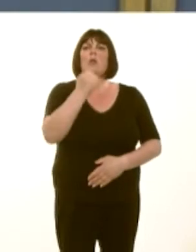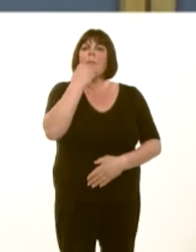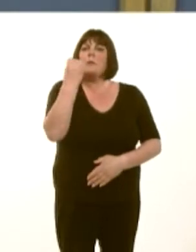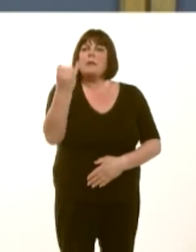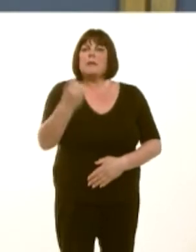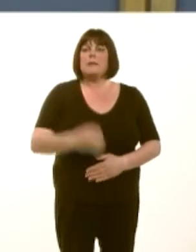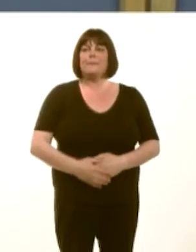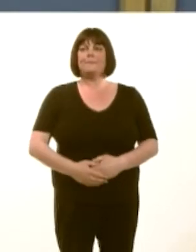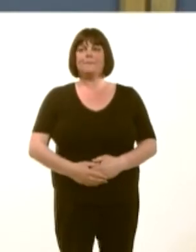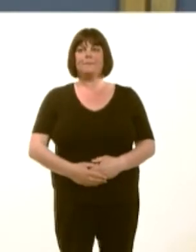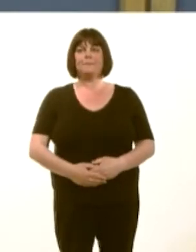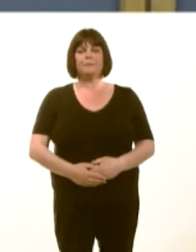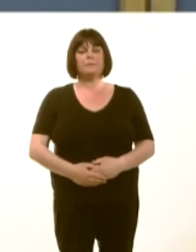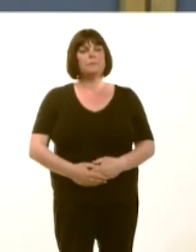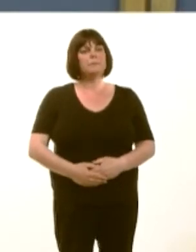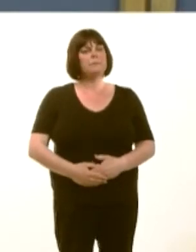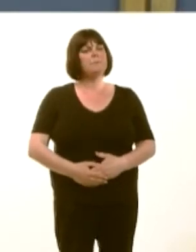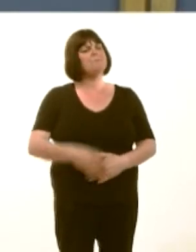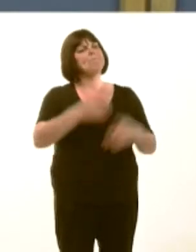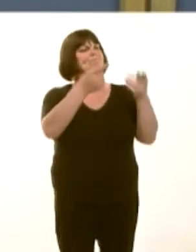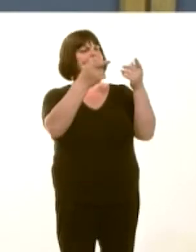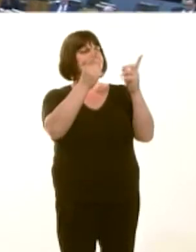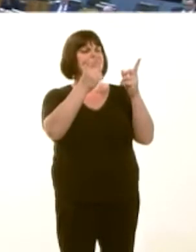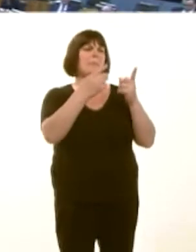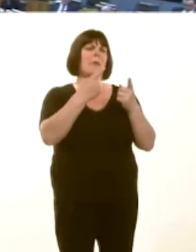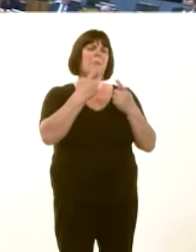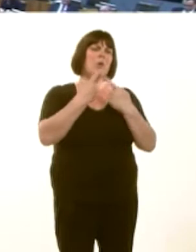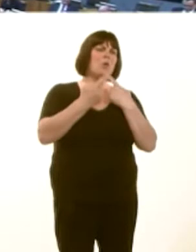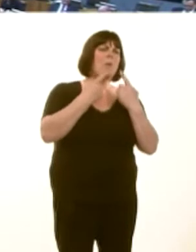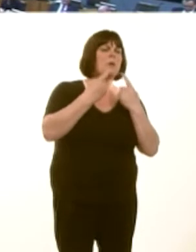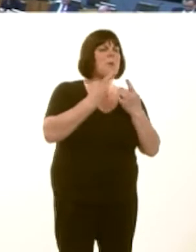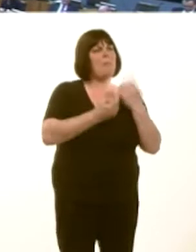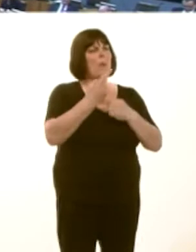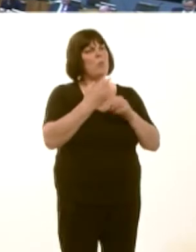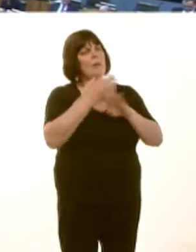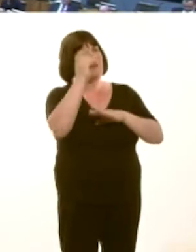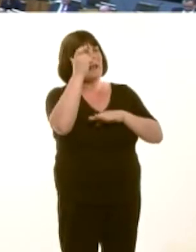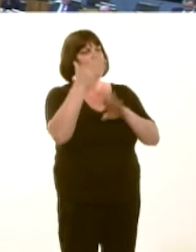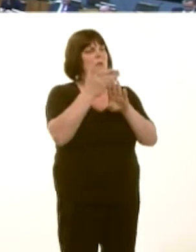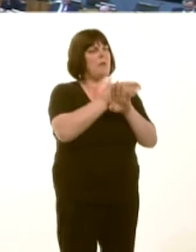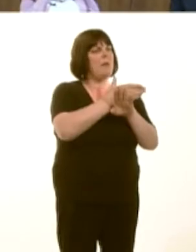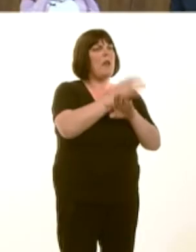A wnaiff y Prif Weinidog ddatganiad am addysg bellach yn sir Gaerfyrddin?